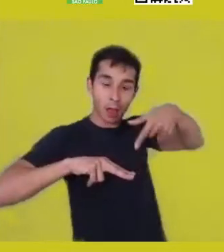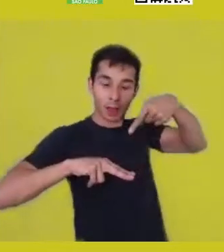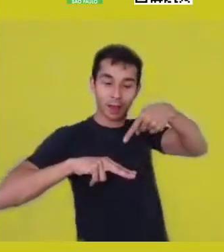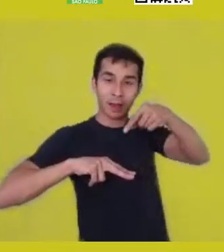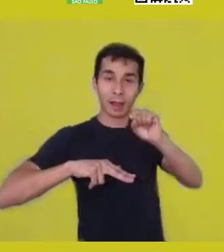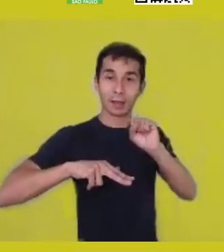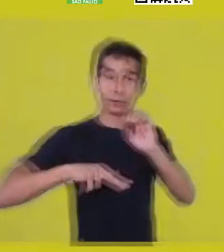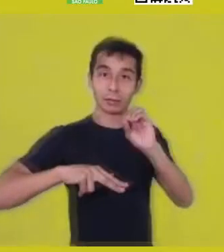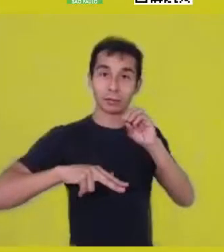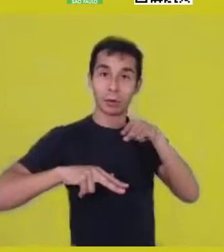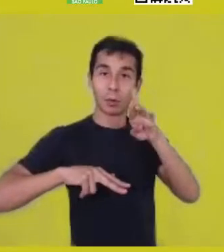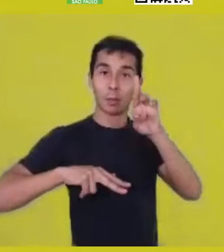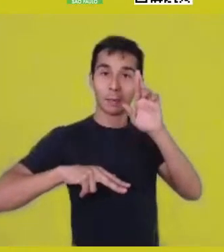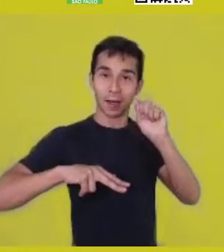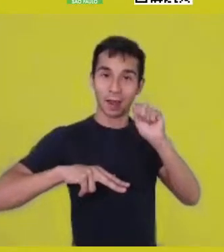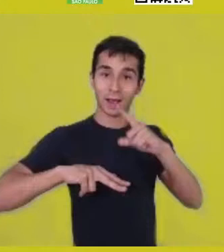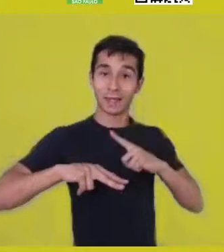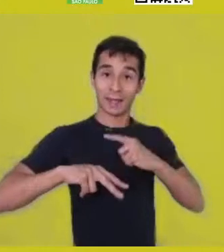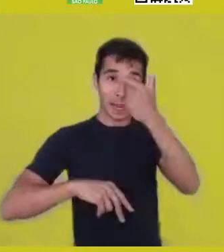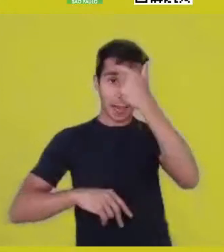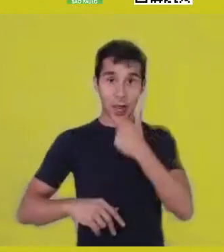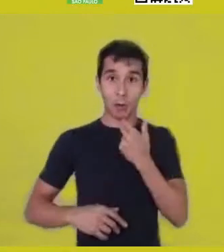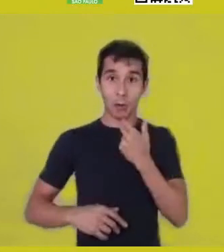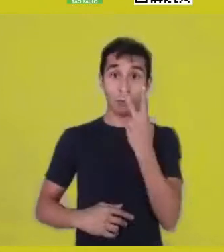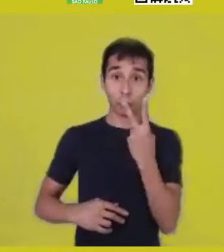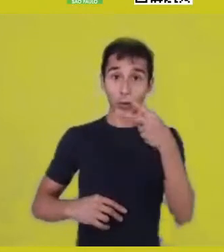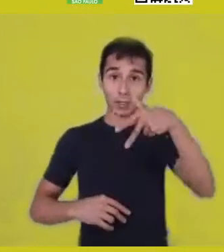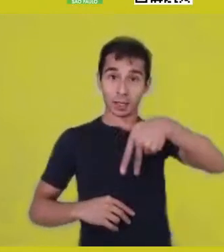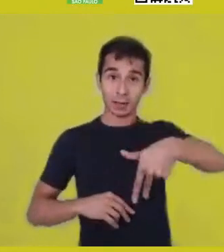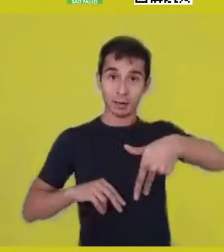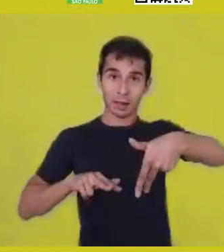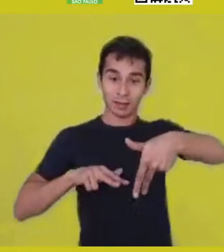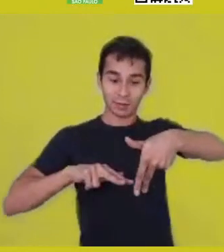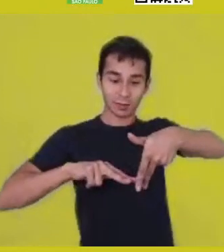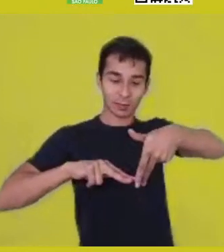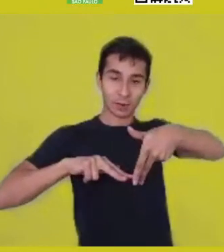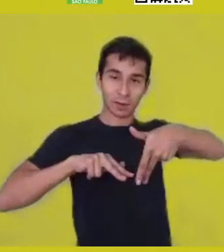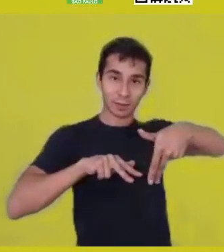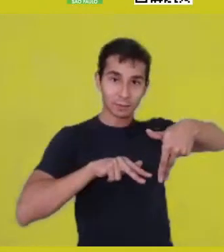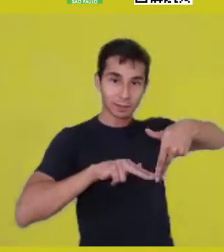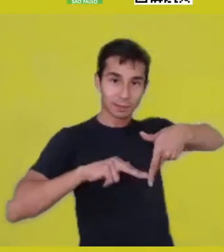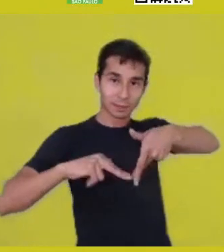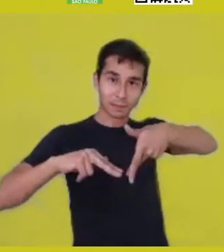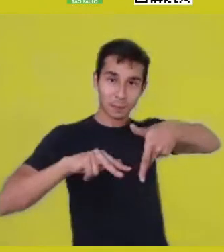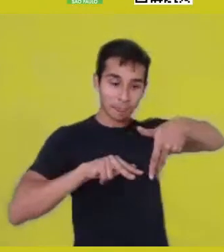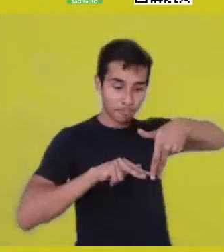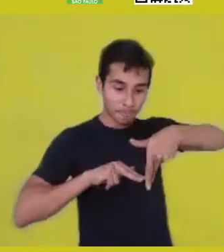Meaning, you come with this shadow which follows you all the time.